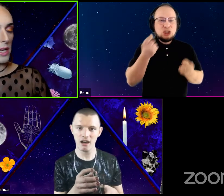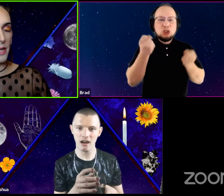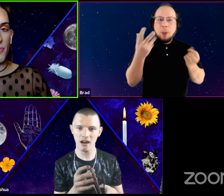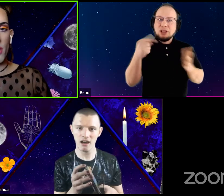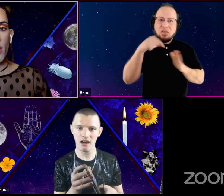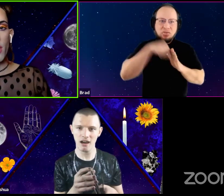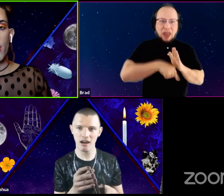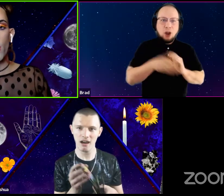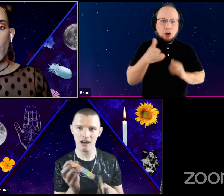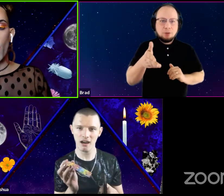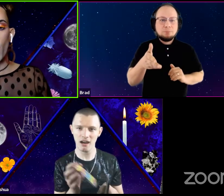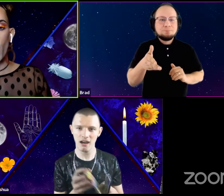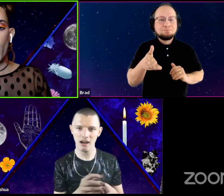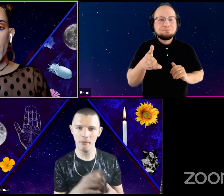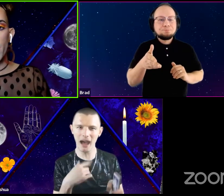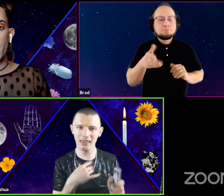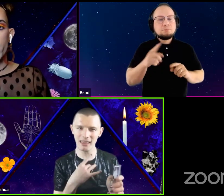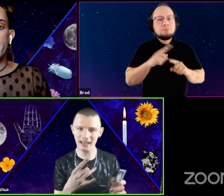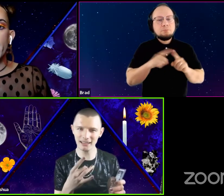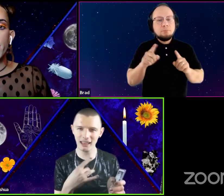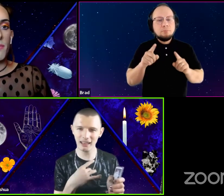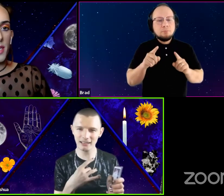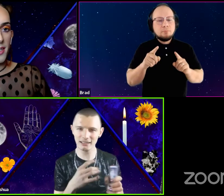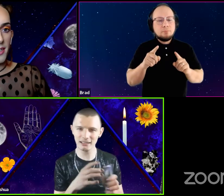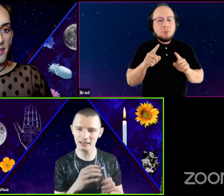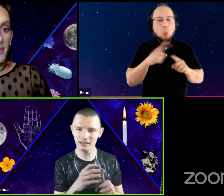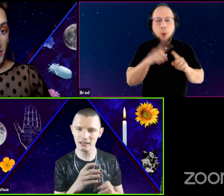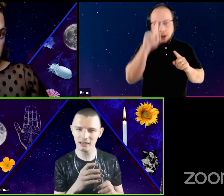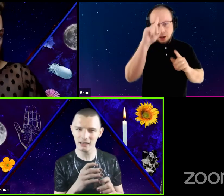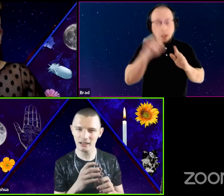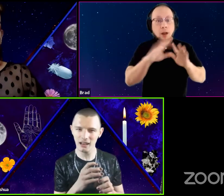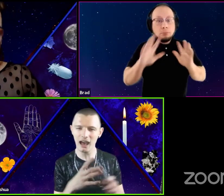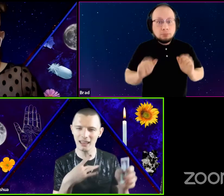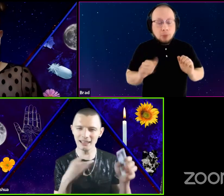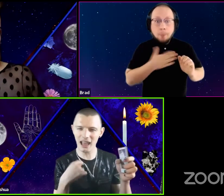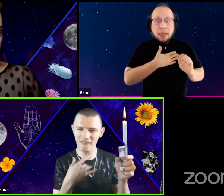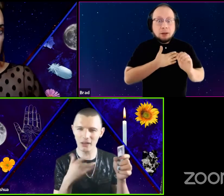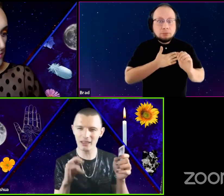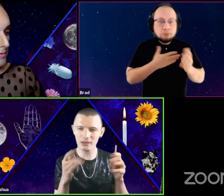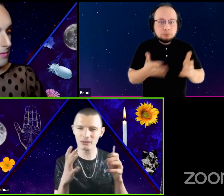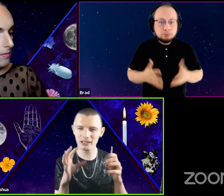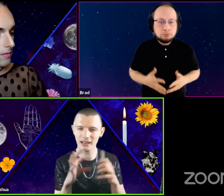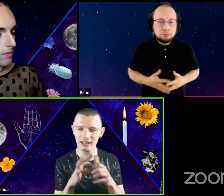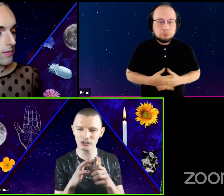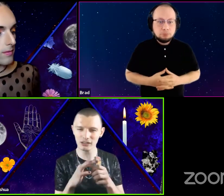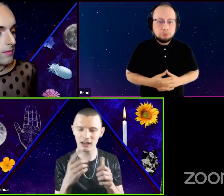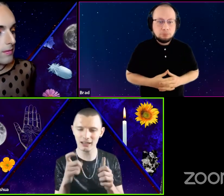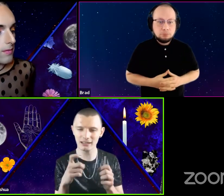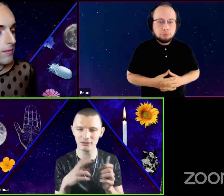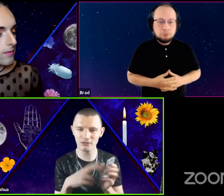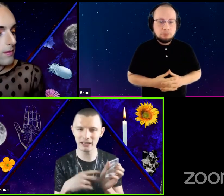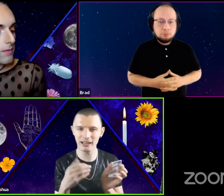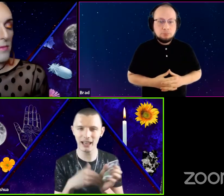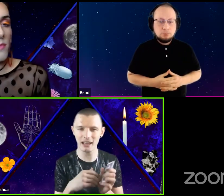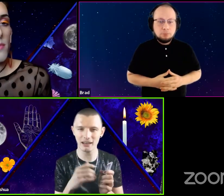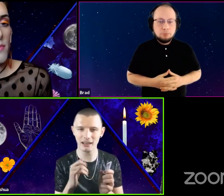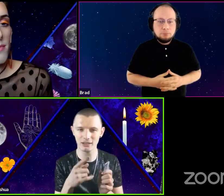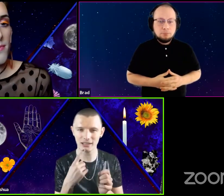but what jumps out to me I like. Please? I like it, I felt like there was a connection and I need to read it again, like you said.